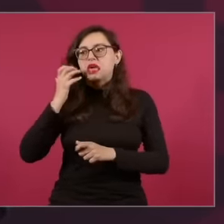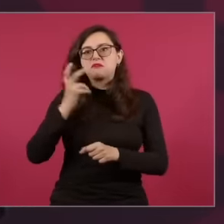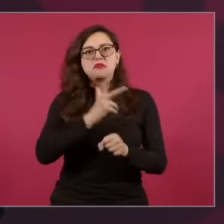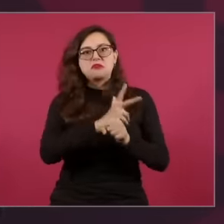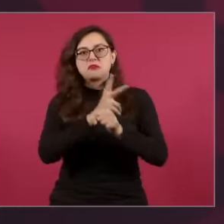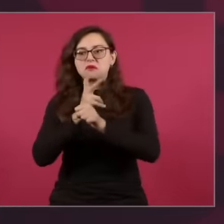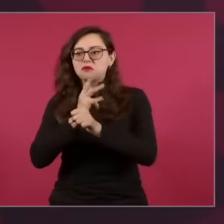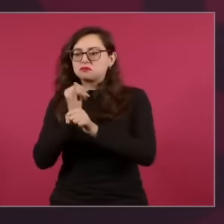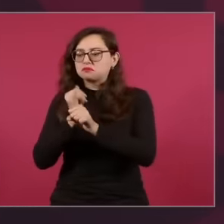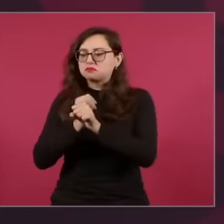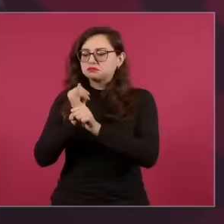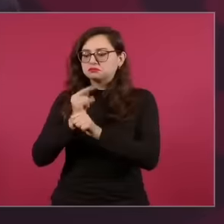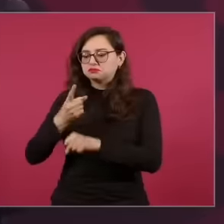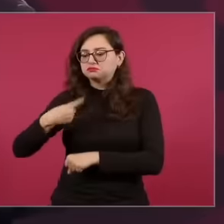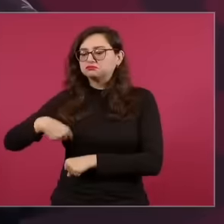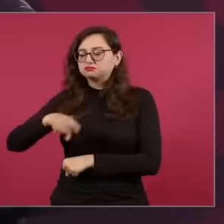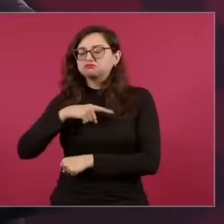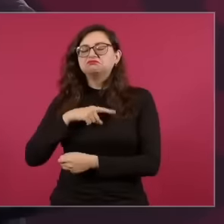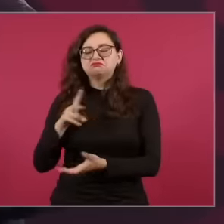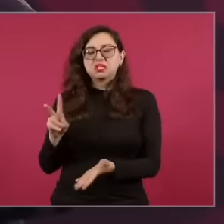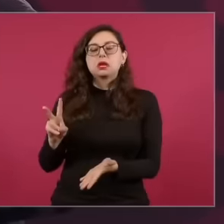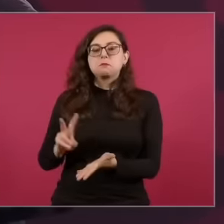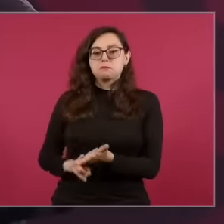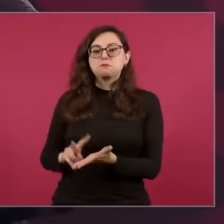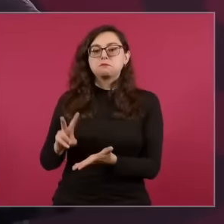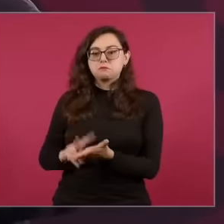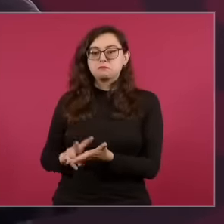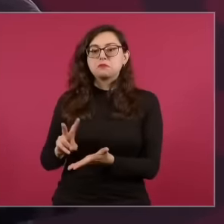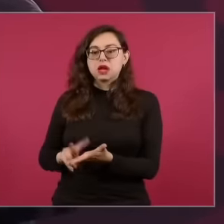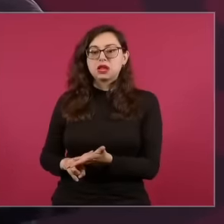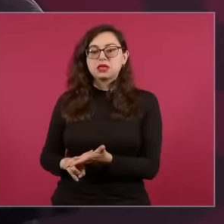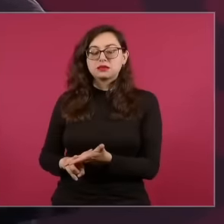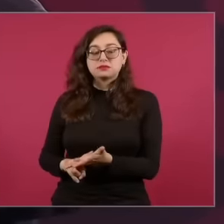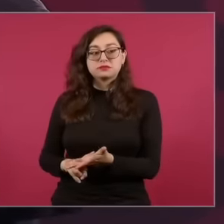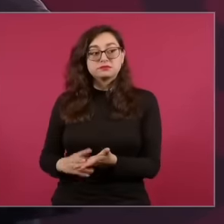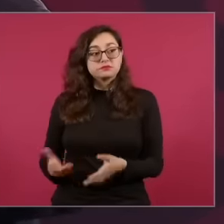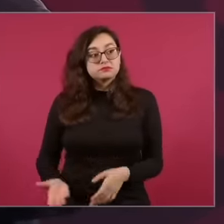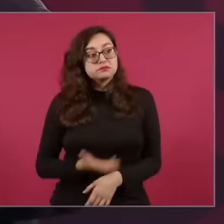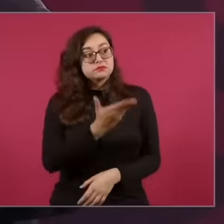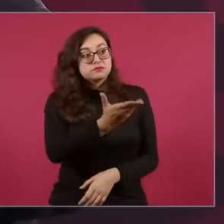because without the president's openness in his government this would not have been possible. I close by saying that